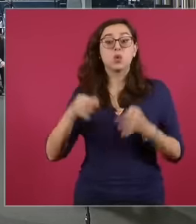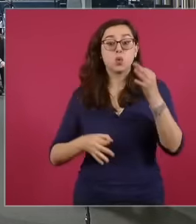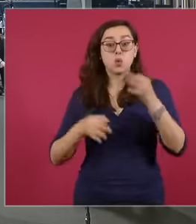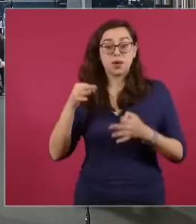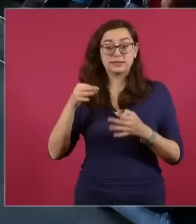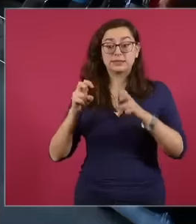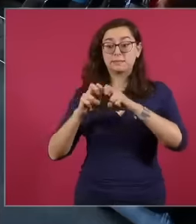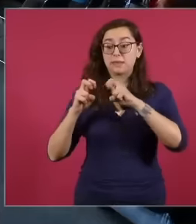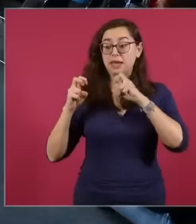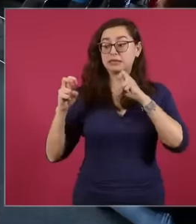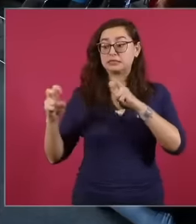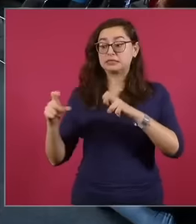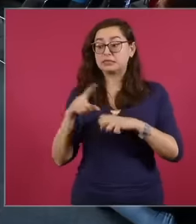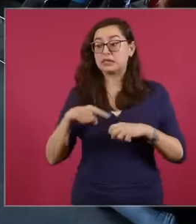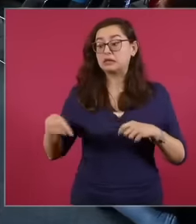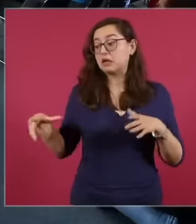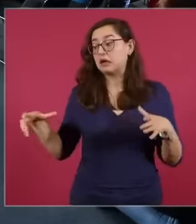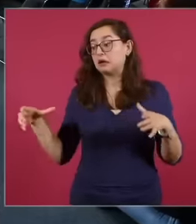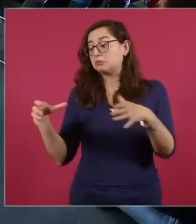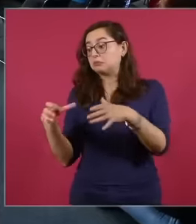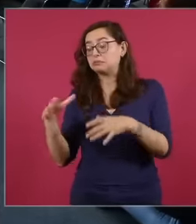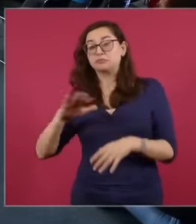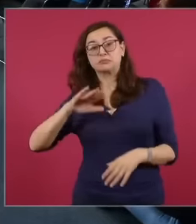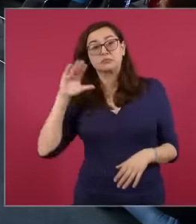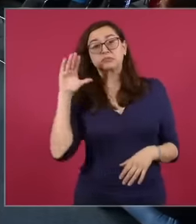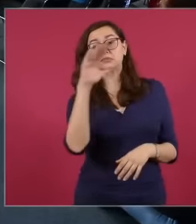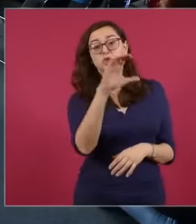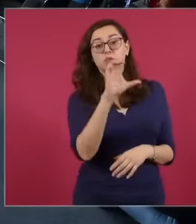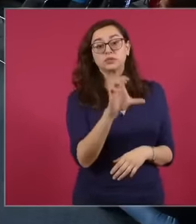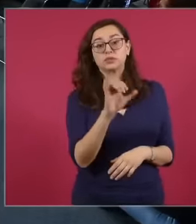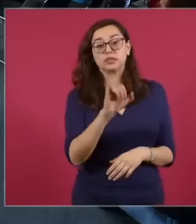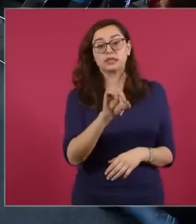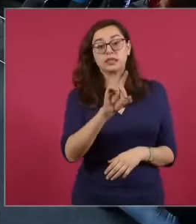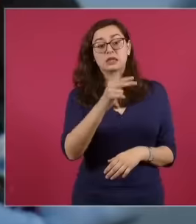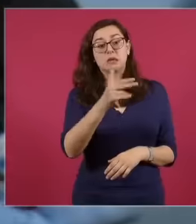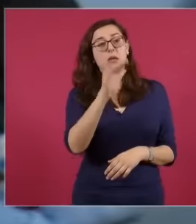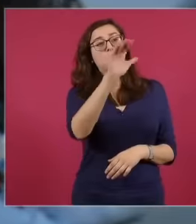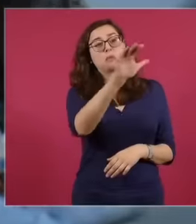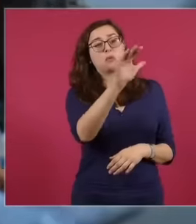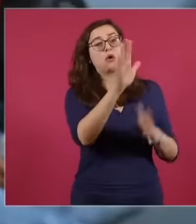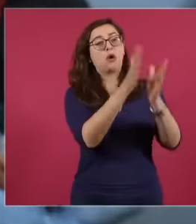Inter-American Commission on Human Rights for three actions regarding judicial reform One